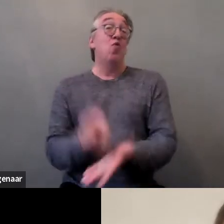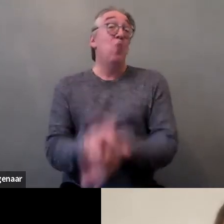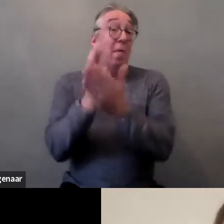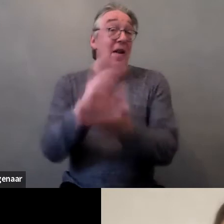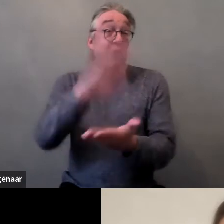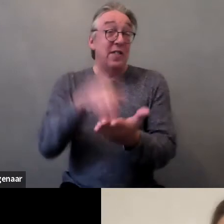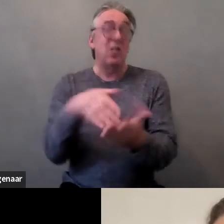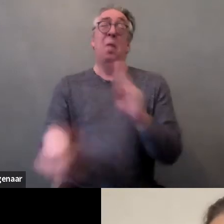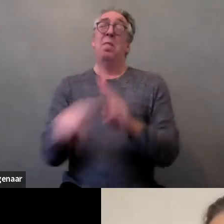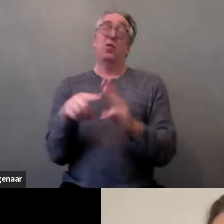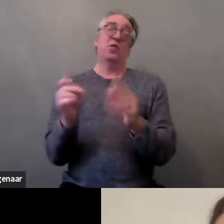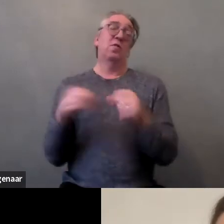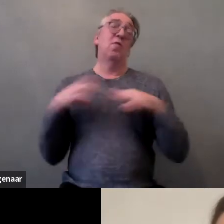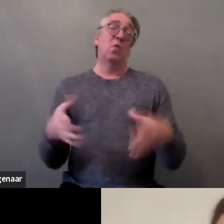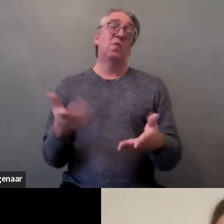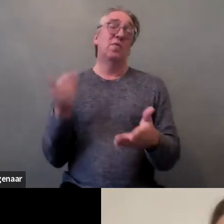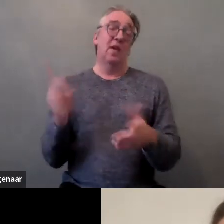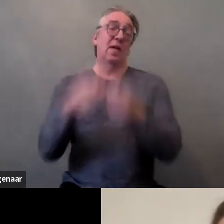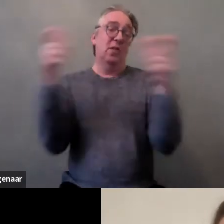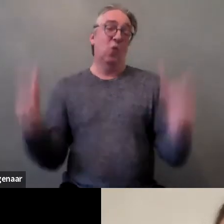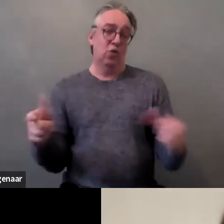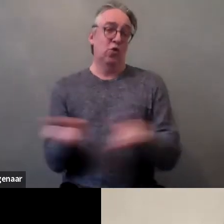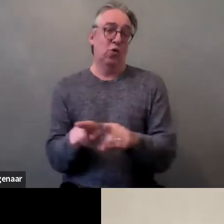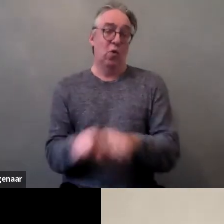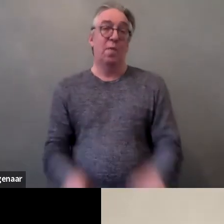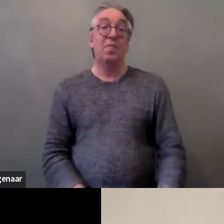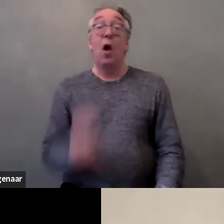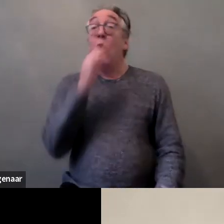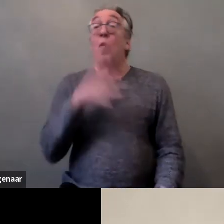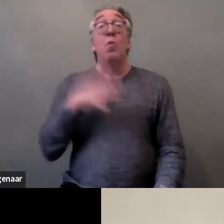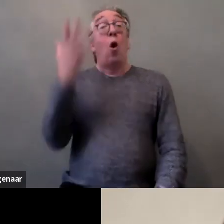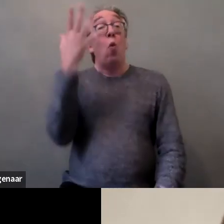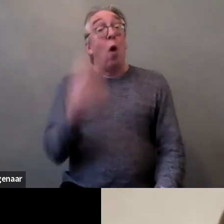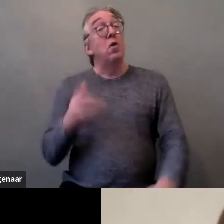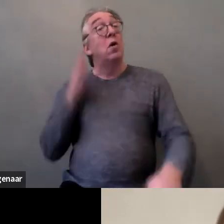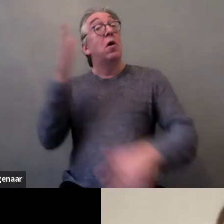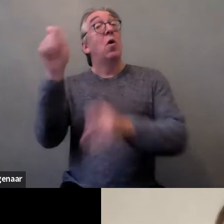And when women were seeking justice they encounter accessibility barriers